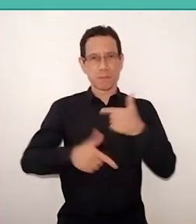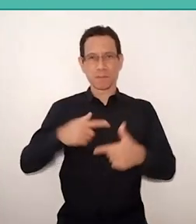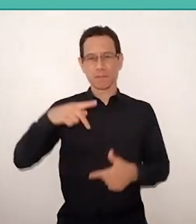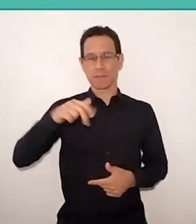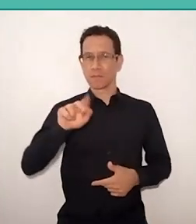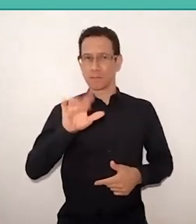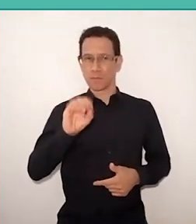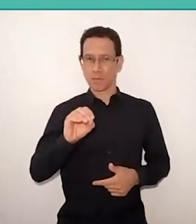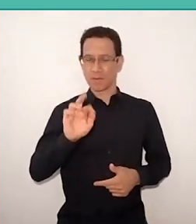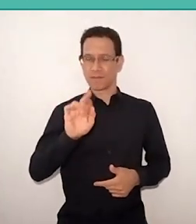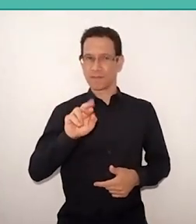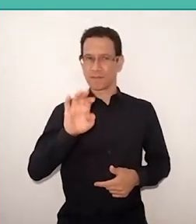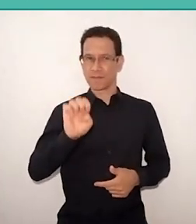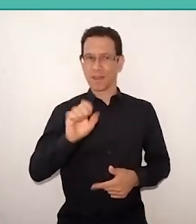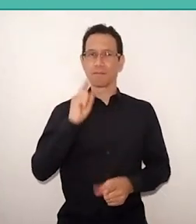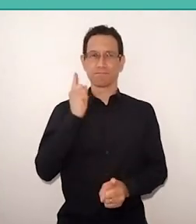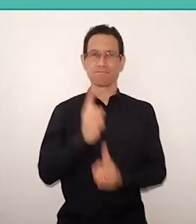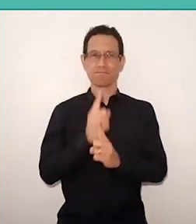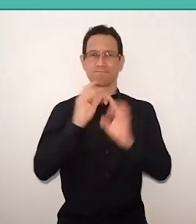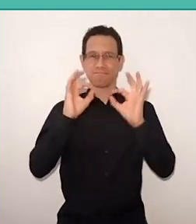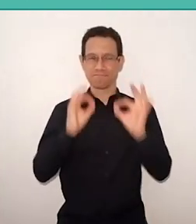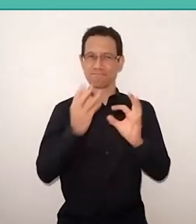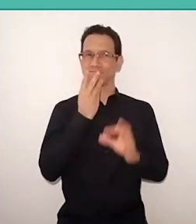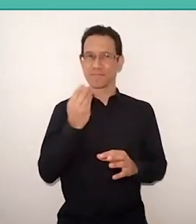have found. So who will be here with us